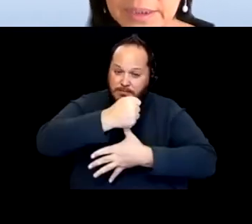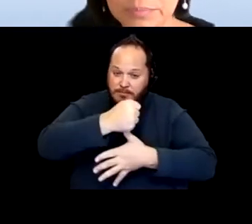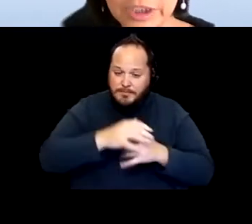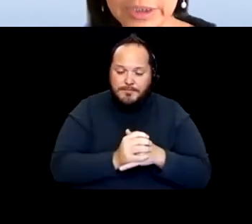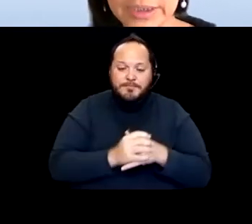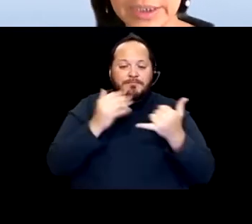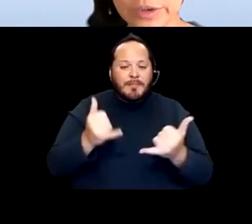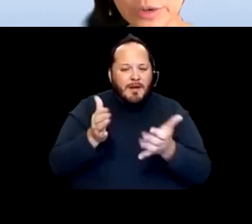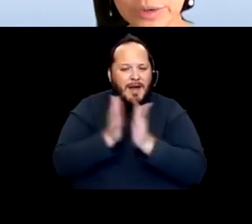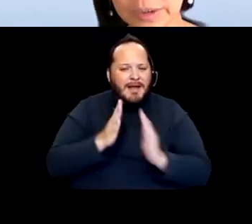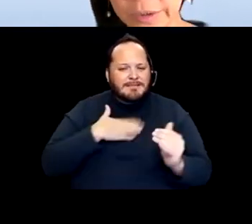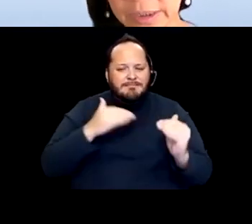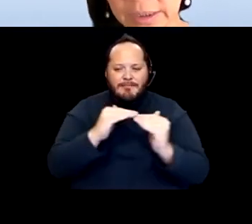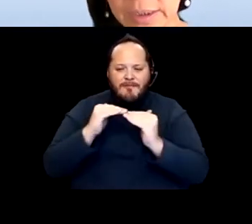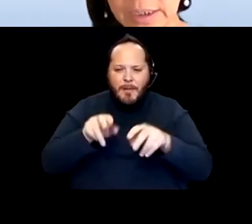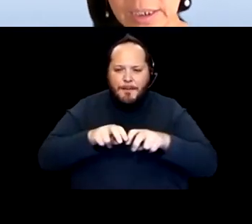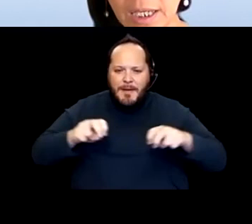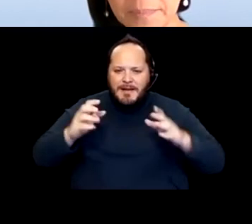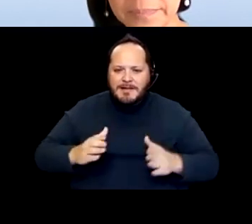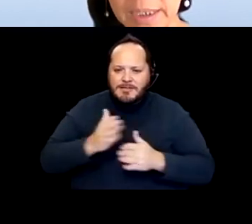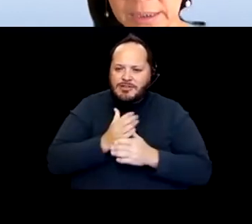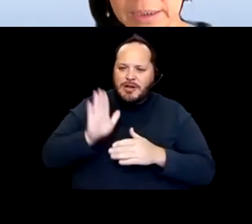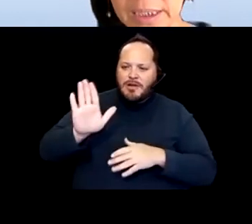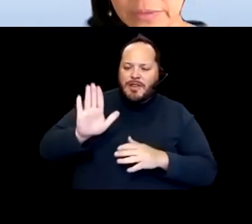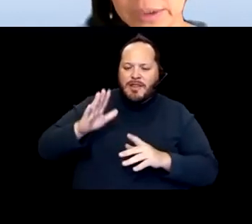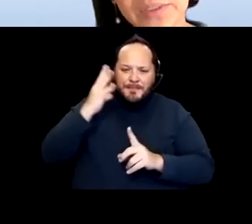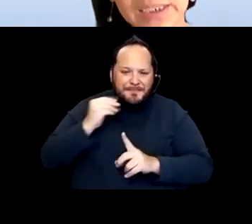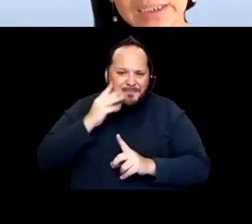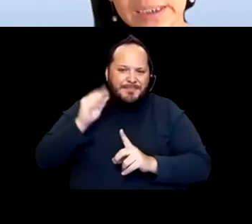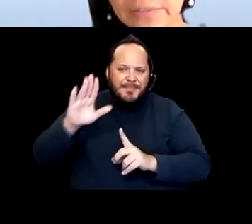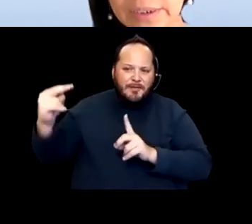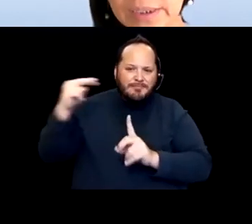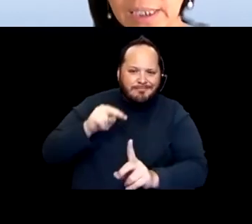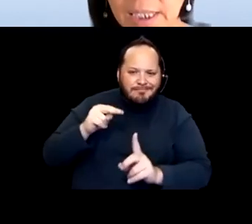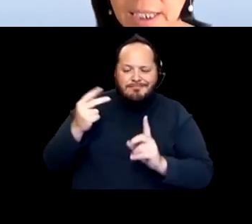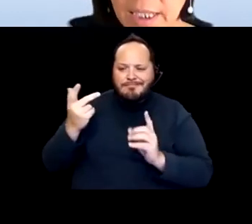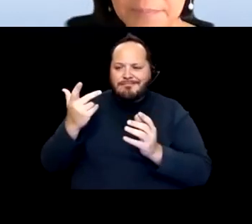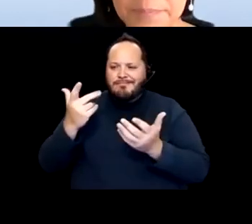their impressions and their current priorities in California's vaccine efforts.